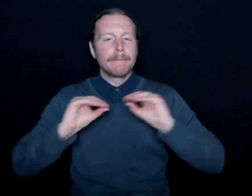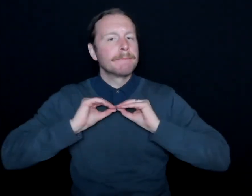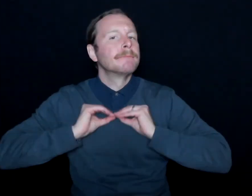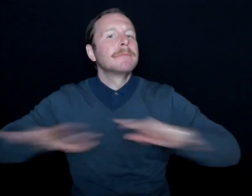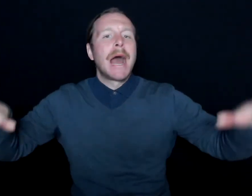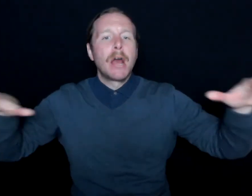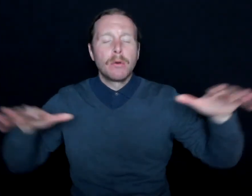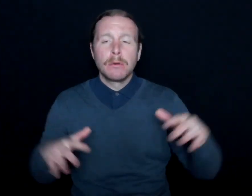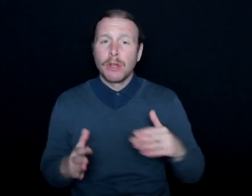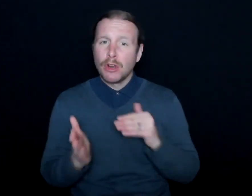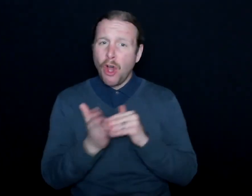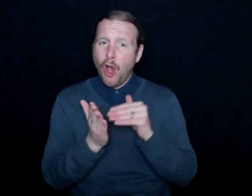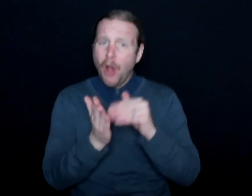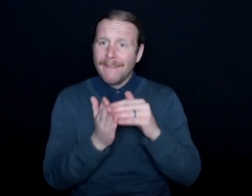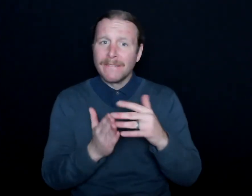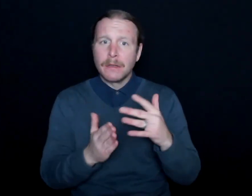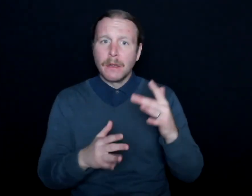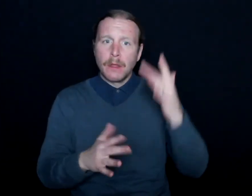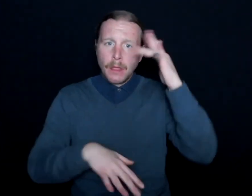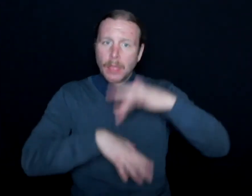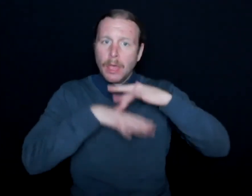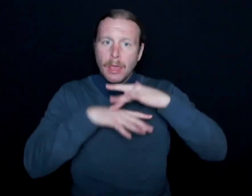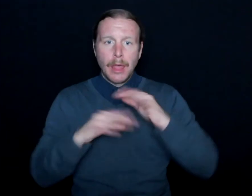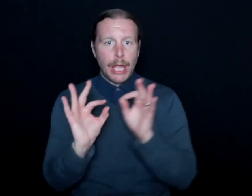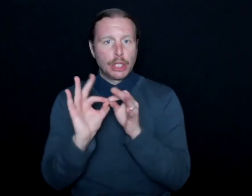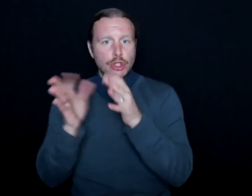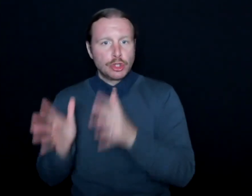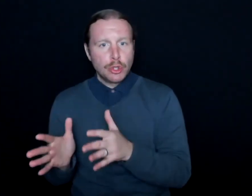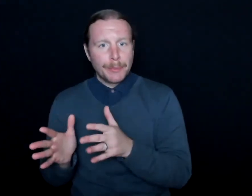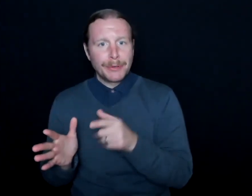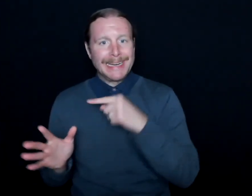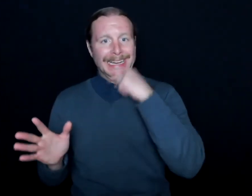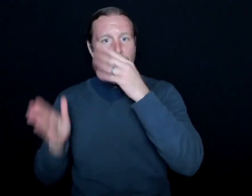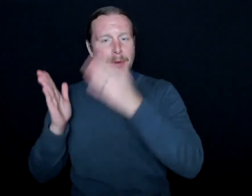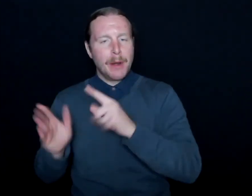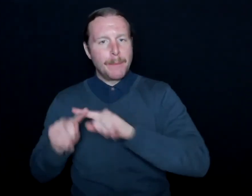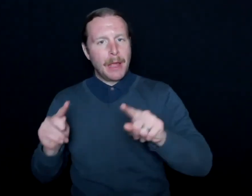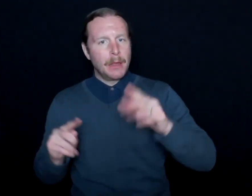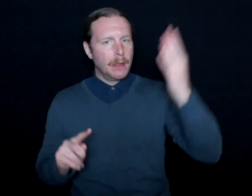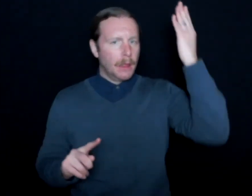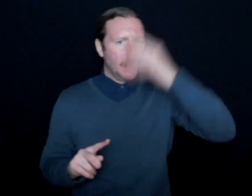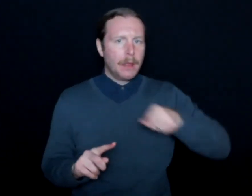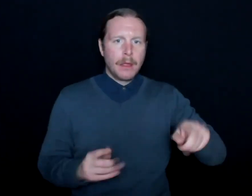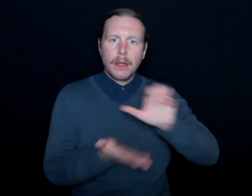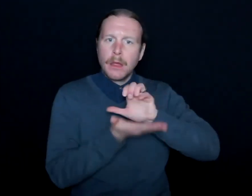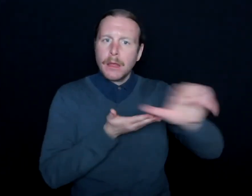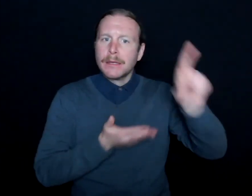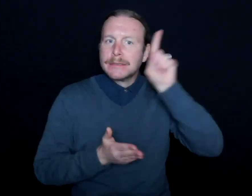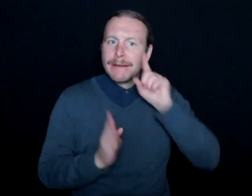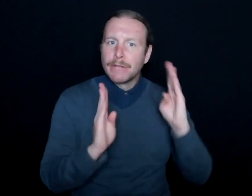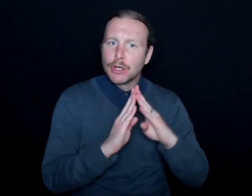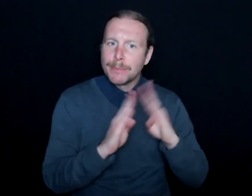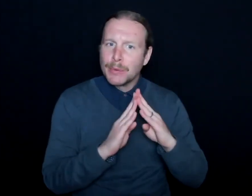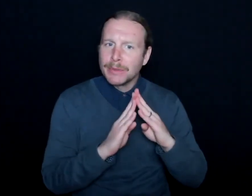and a lot of times, it's fixated on the interpreter and the hearing person, yet the deaf community is excluded.